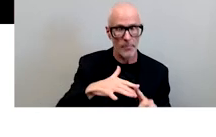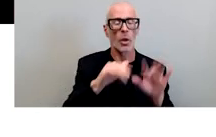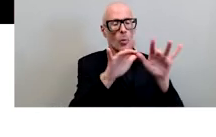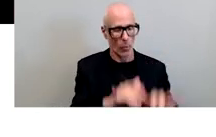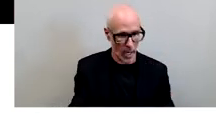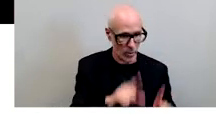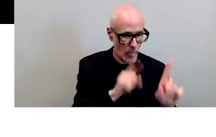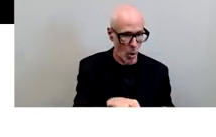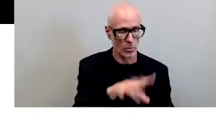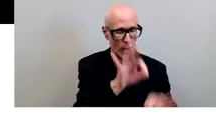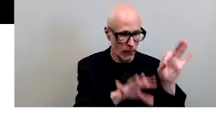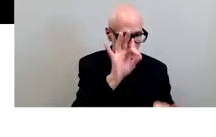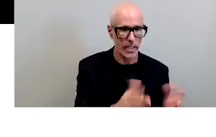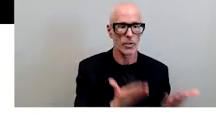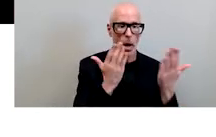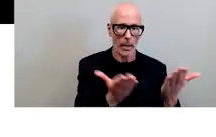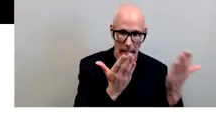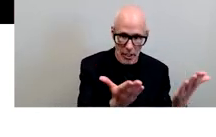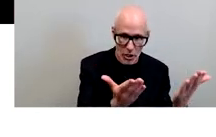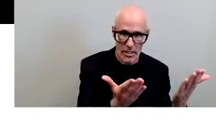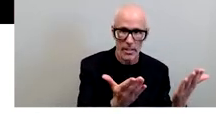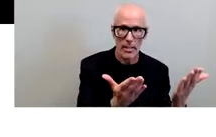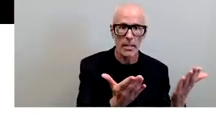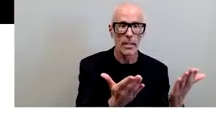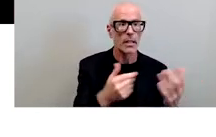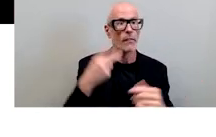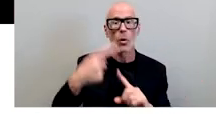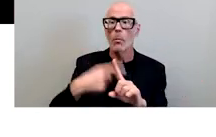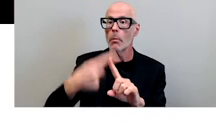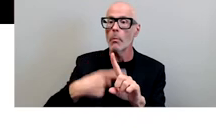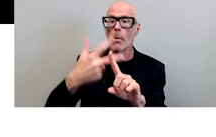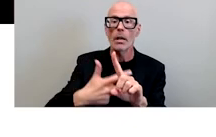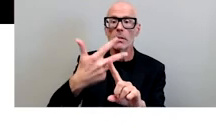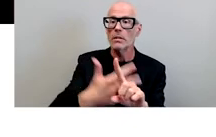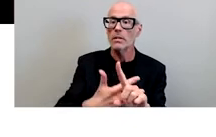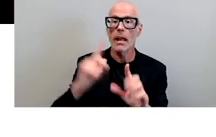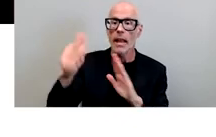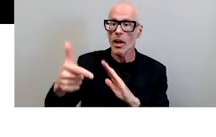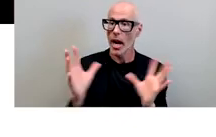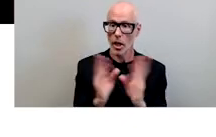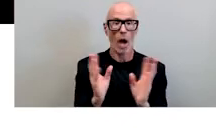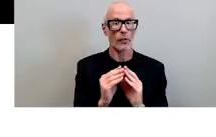our findings and recommendations and months later at a conference we run into a person from the